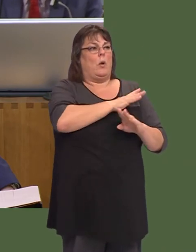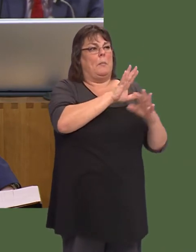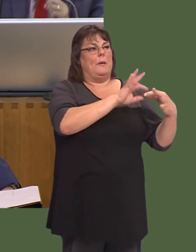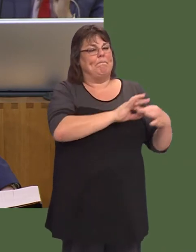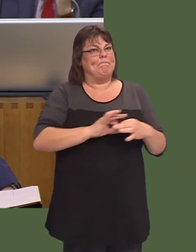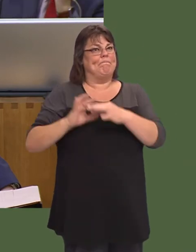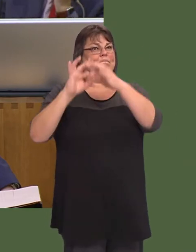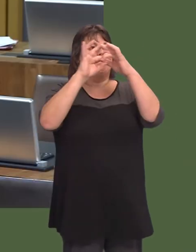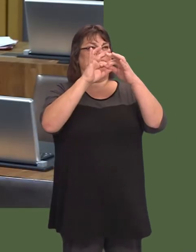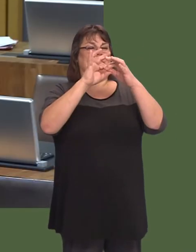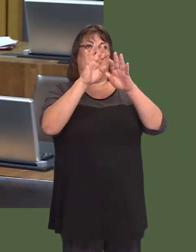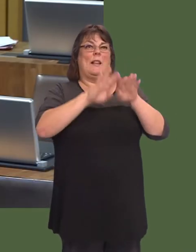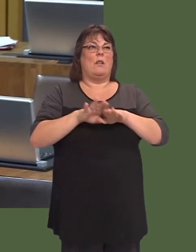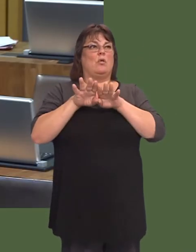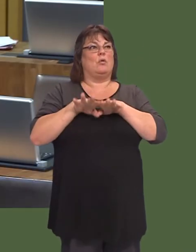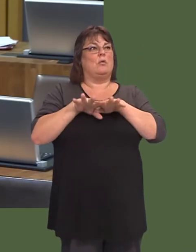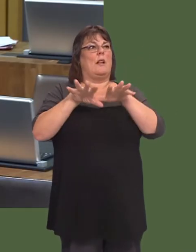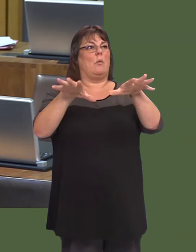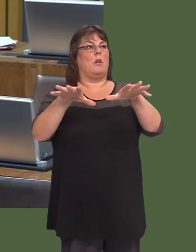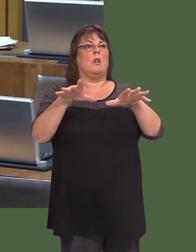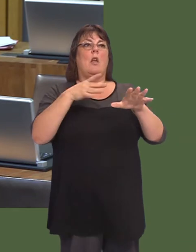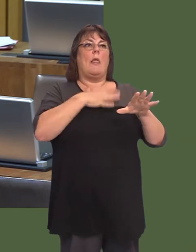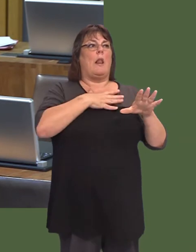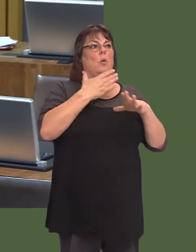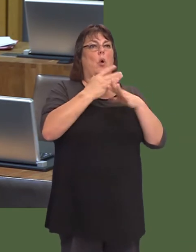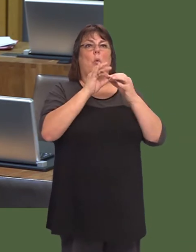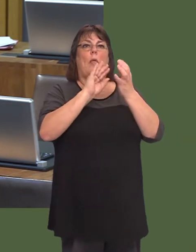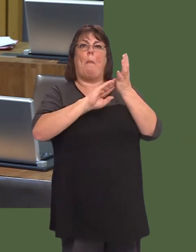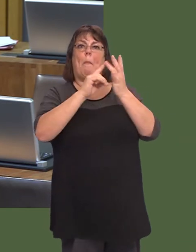Dyna beth syín digwydd, wrth gwrs, drwyír cysylltiadau sydd ganddyn nhw gyda Treforys